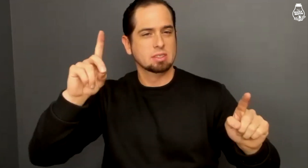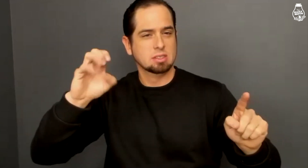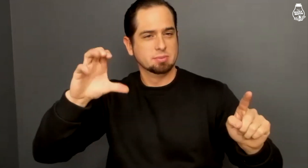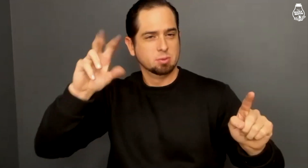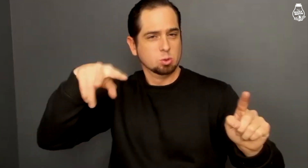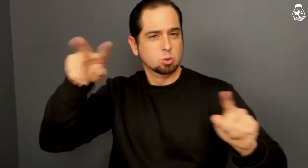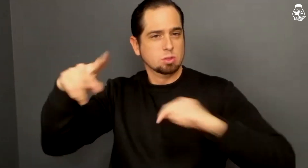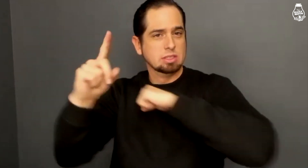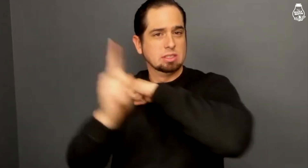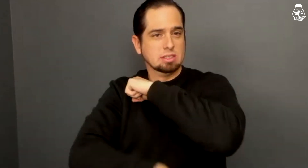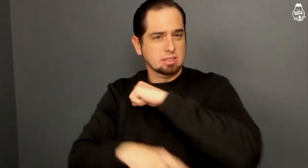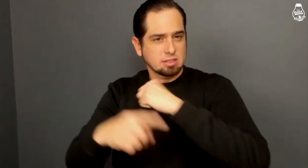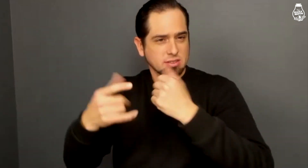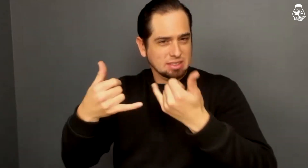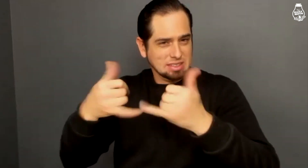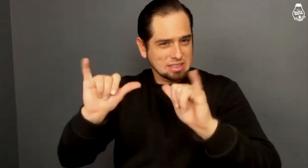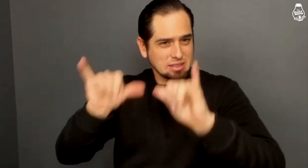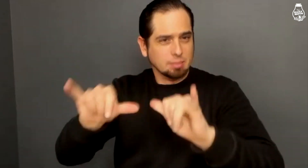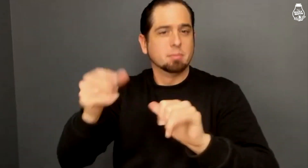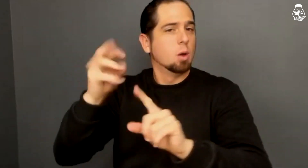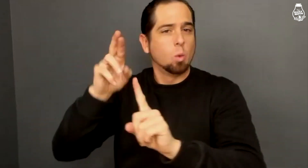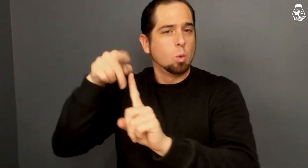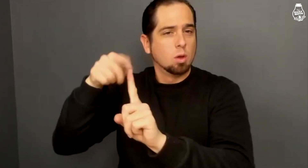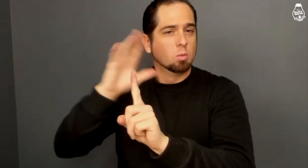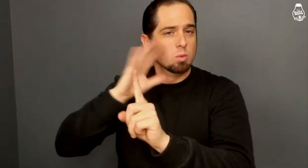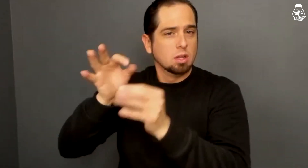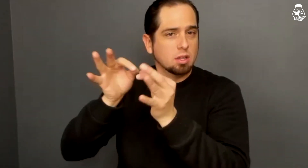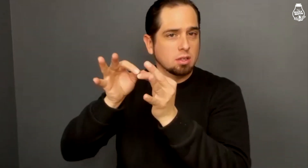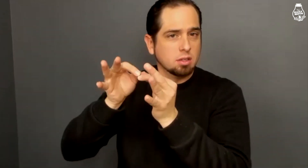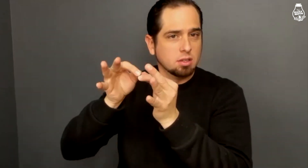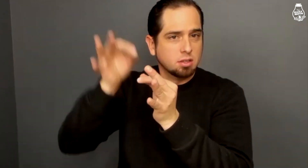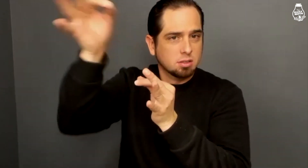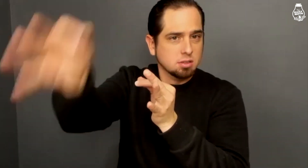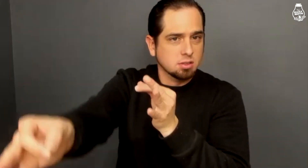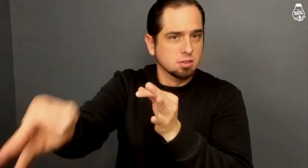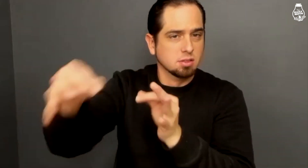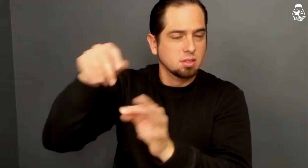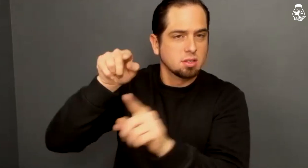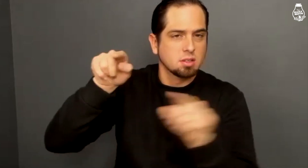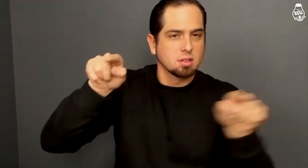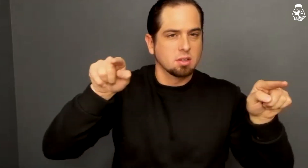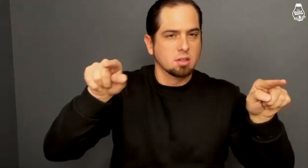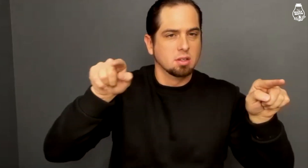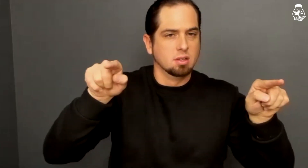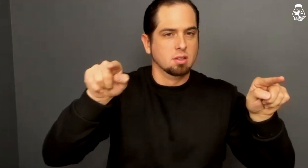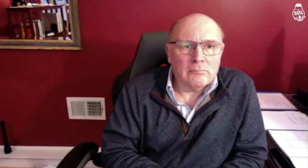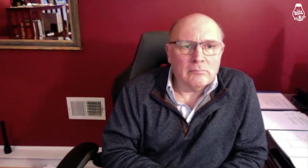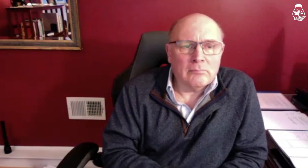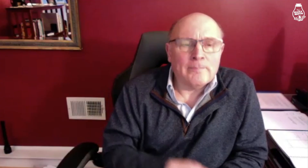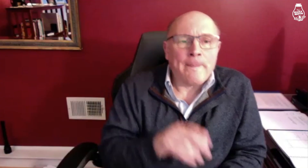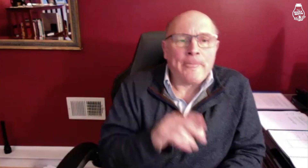will the December 22 sentencing still take place or be postponed?